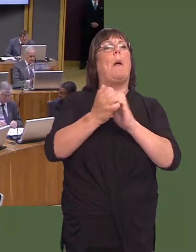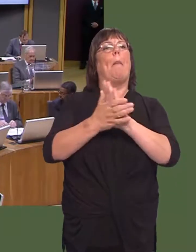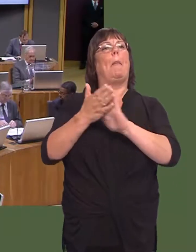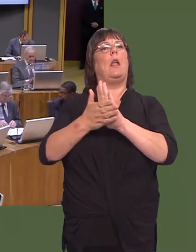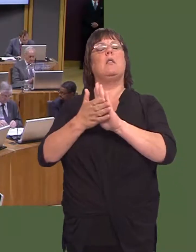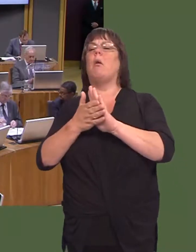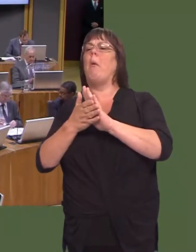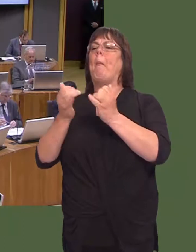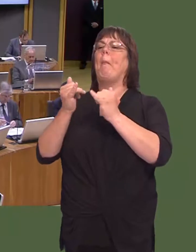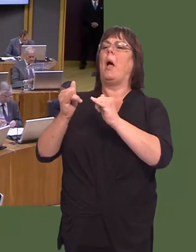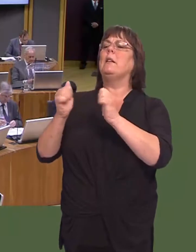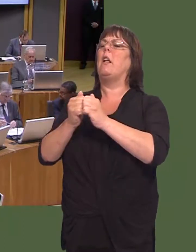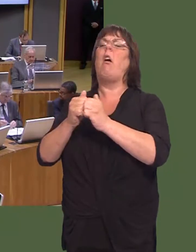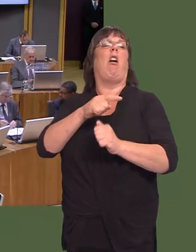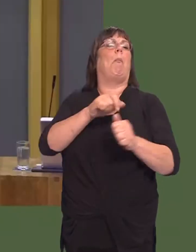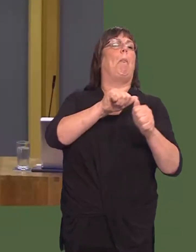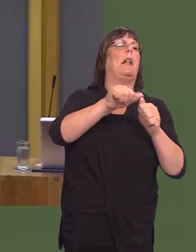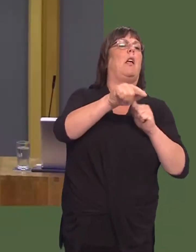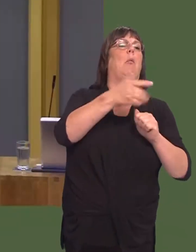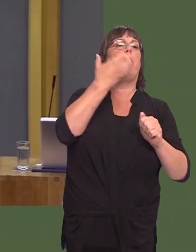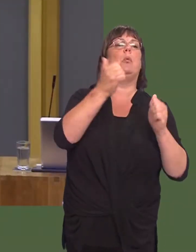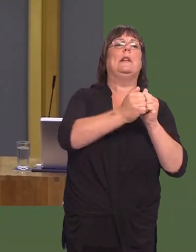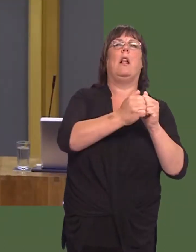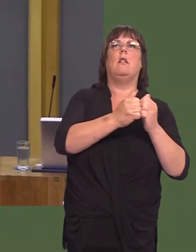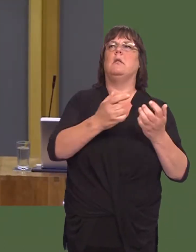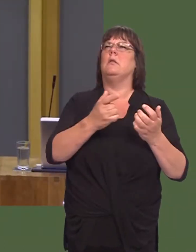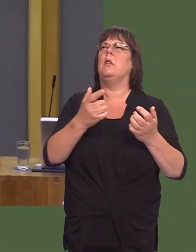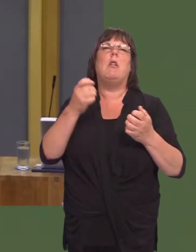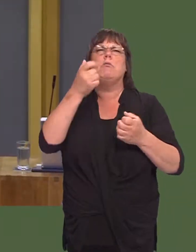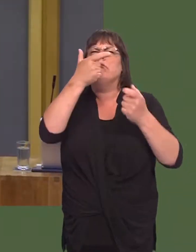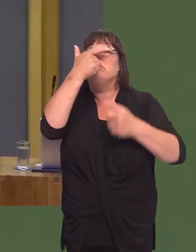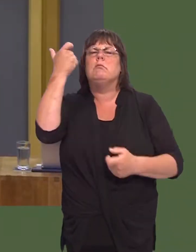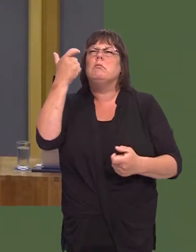better than a bad deal, because I struggle to understand what the difference is.